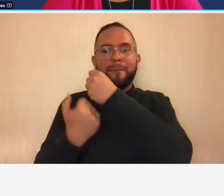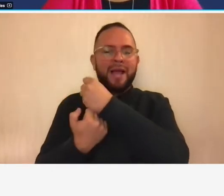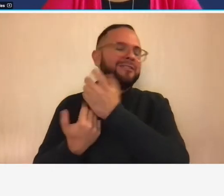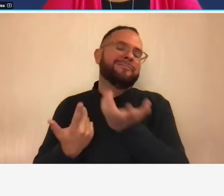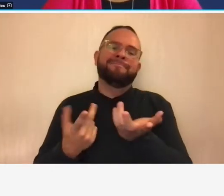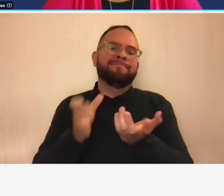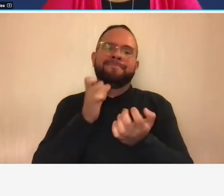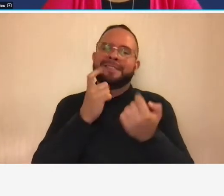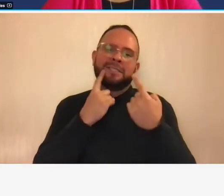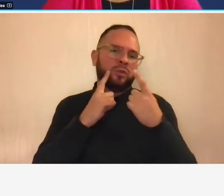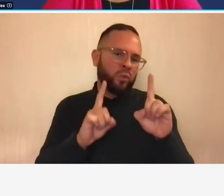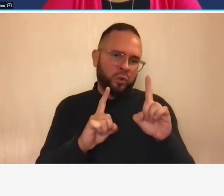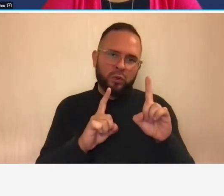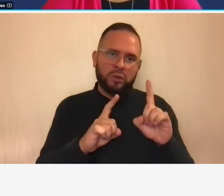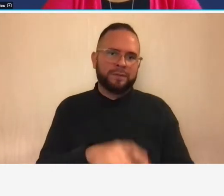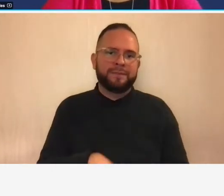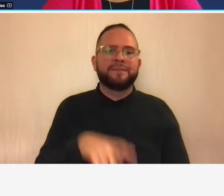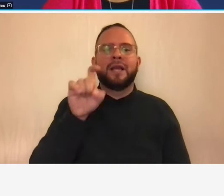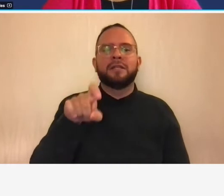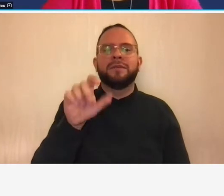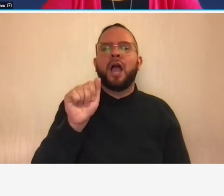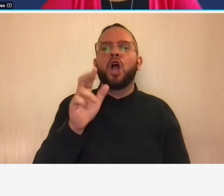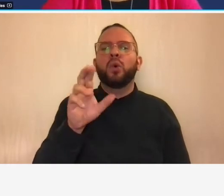be a cruel basis because you have to be on the same even though you're a small firm you have